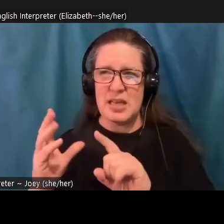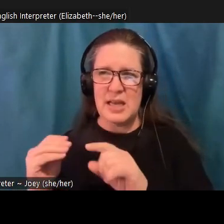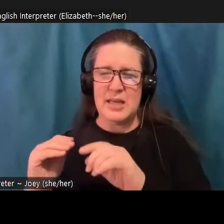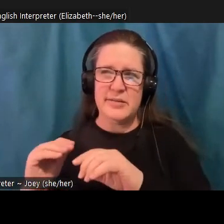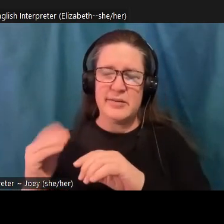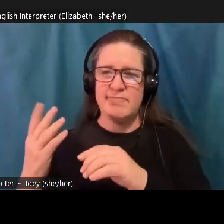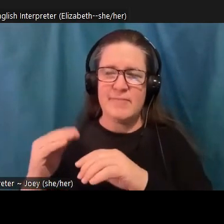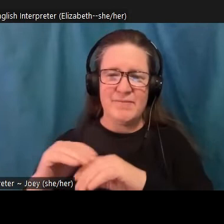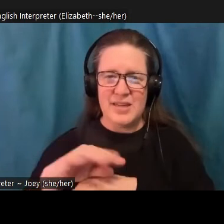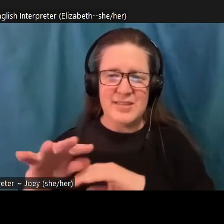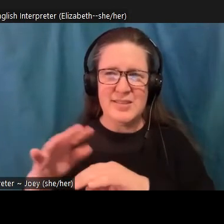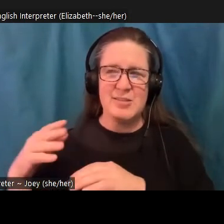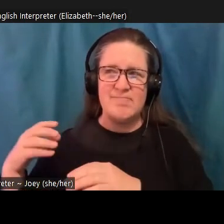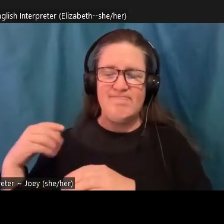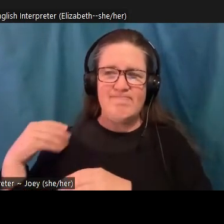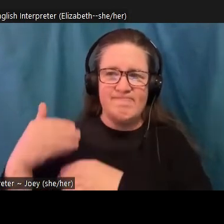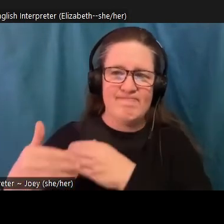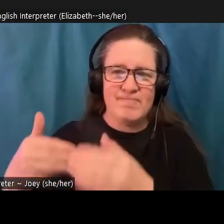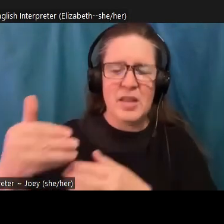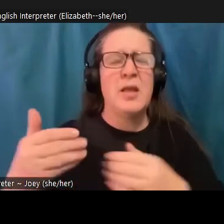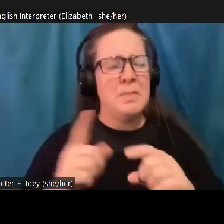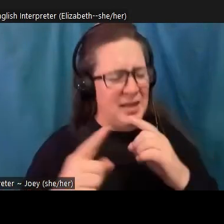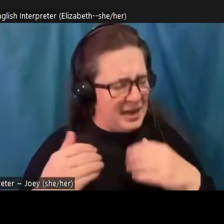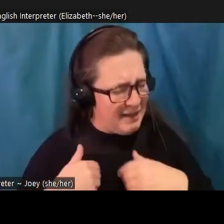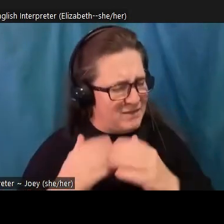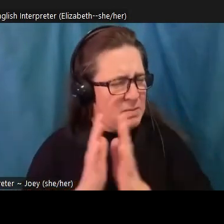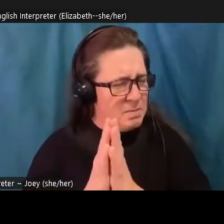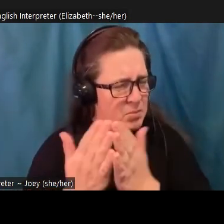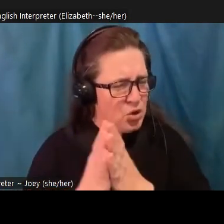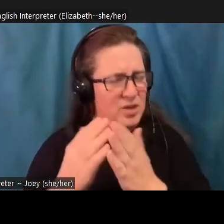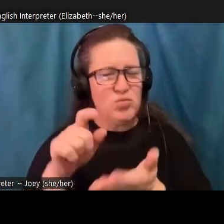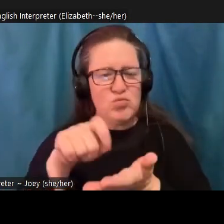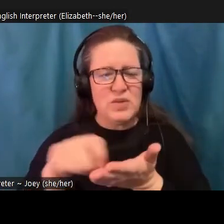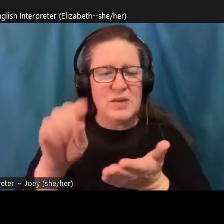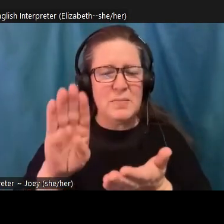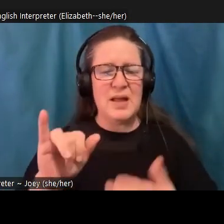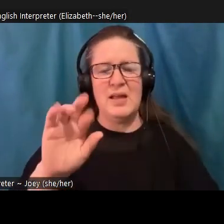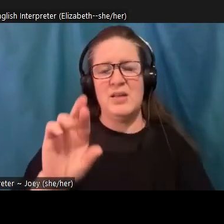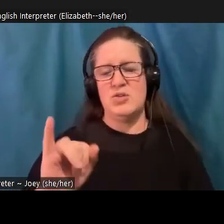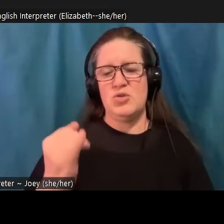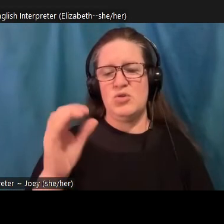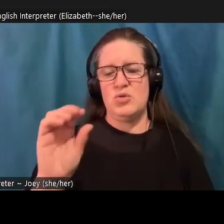called, it's written by Joy Reeves, R E. V. S. And I can't